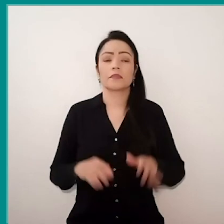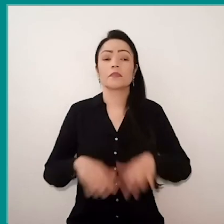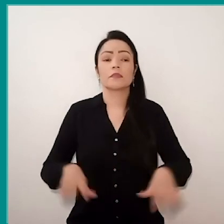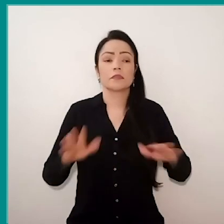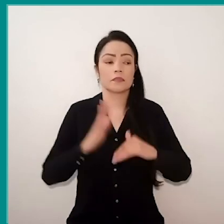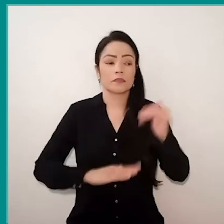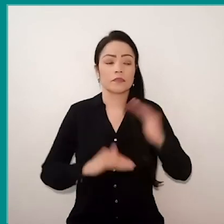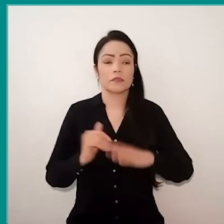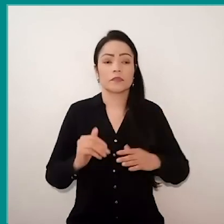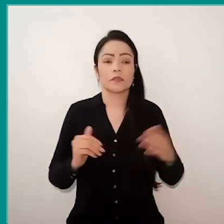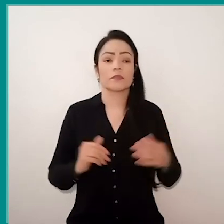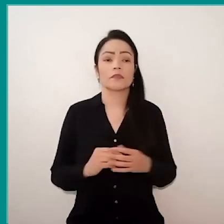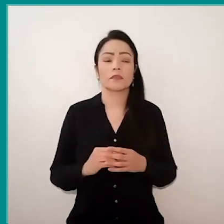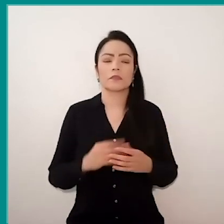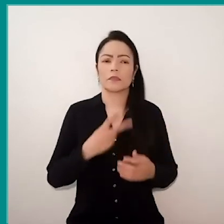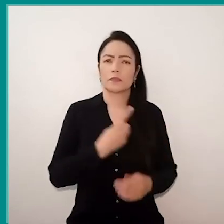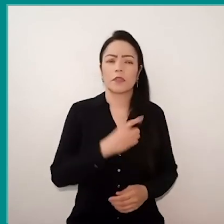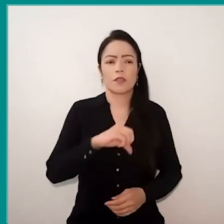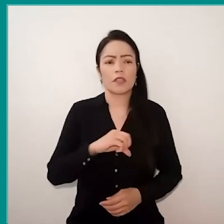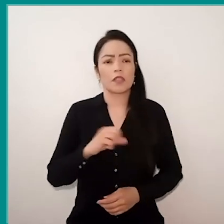from 1987 to March 2020,